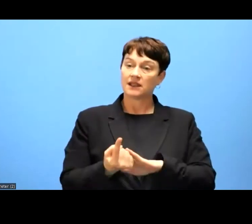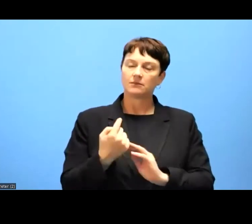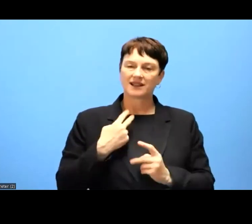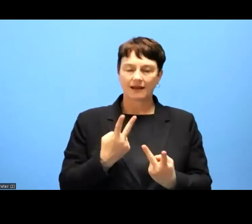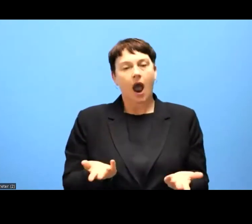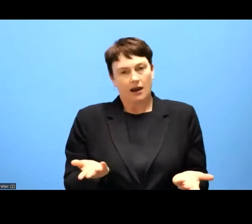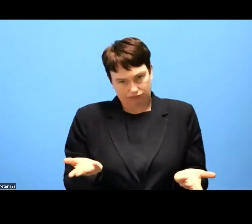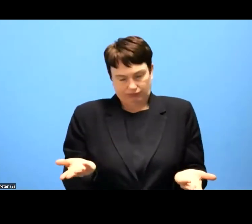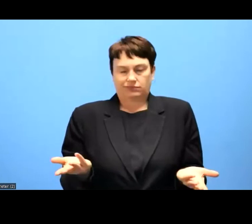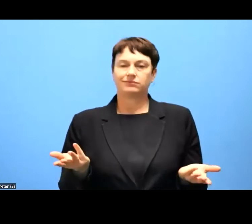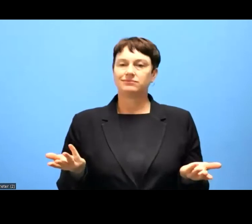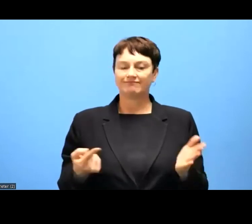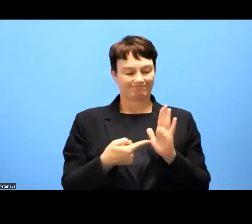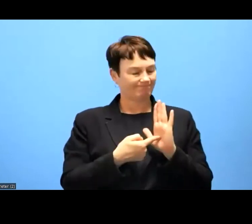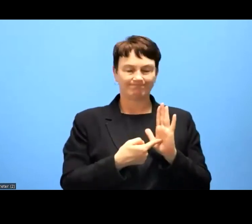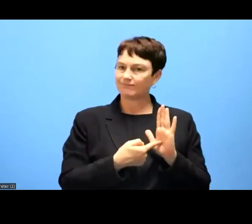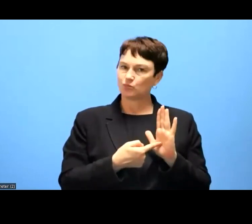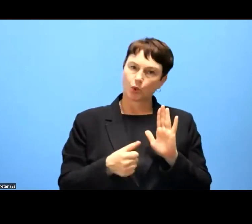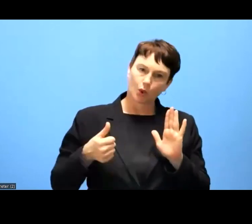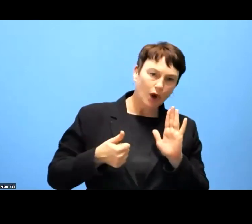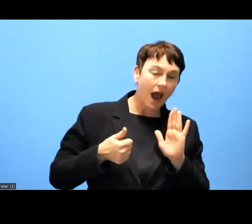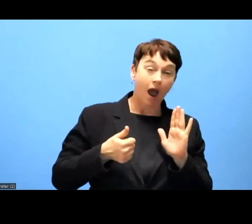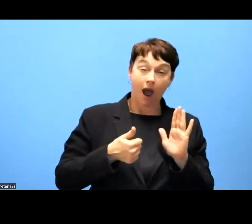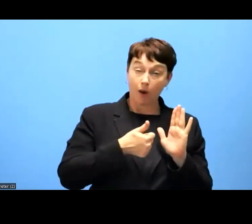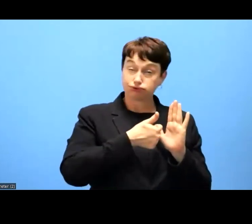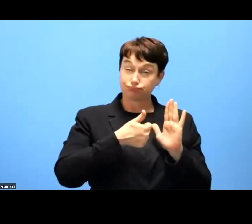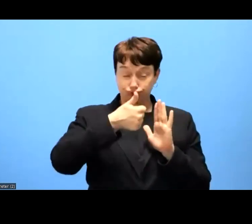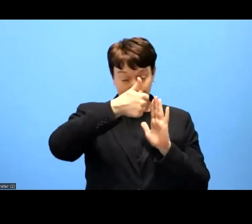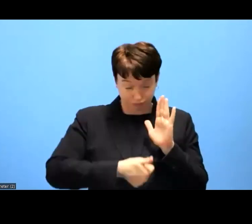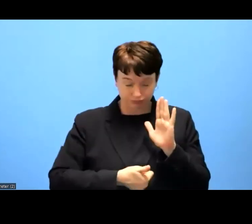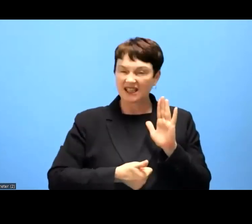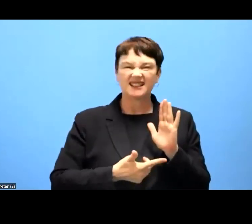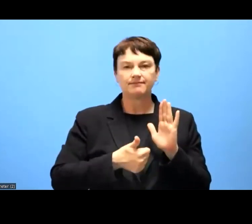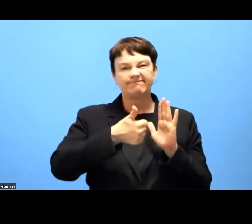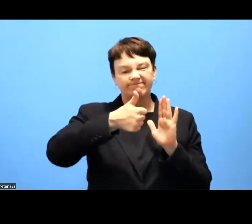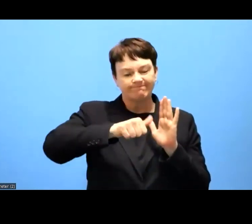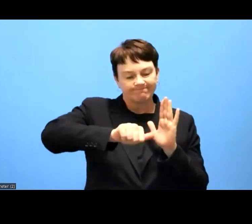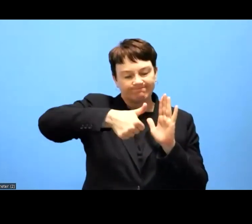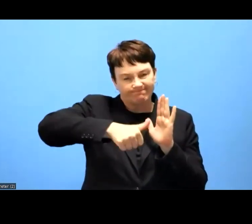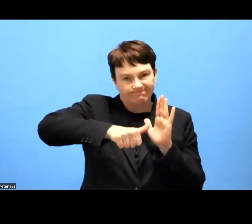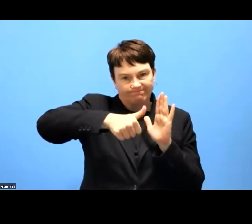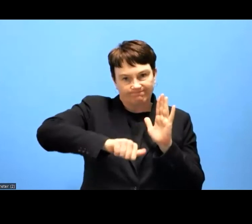certain Member States in their national laws focused very much on those, on the exceptions